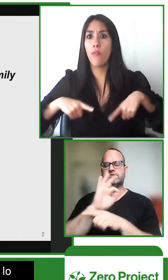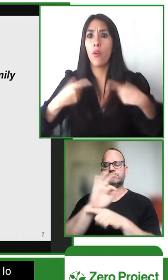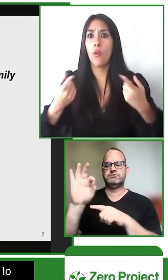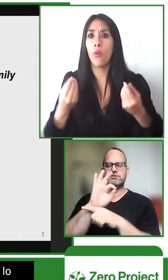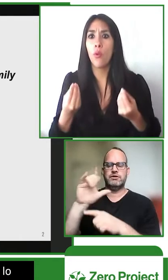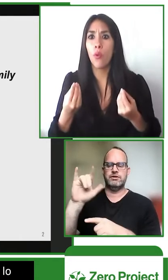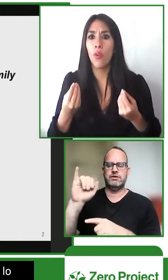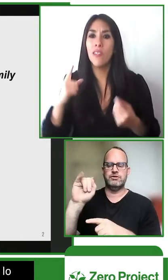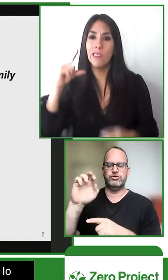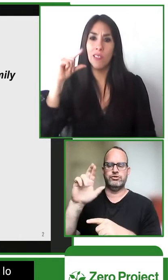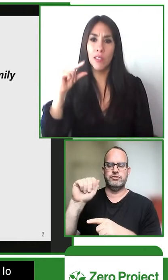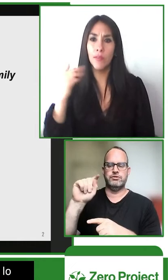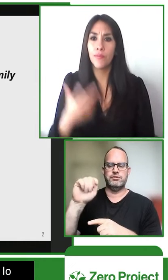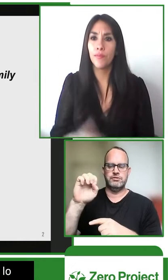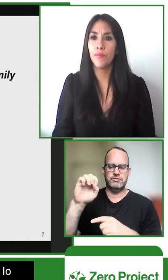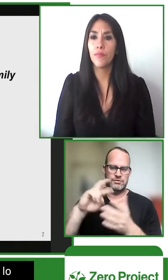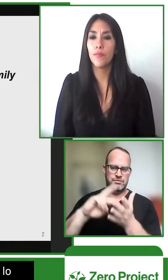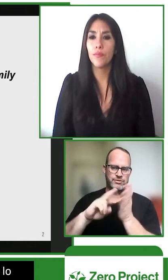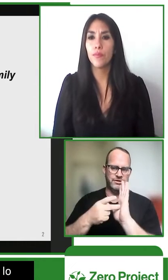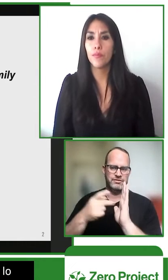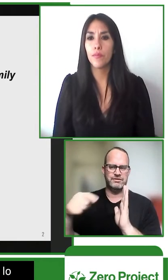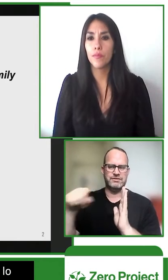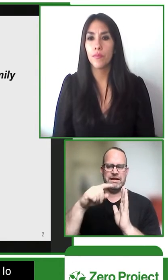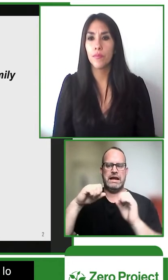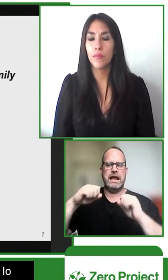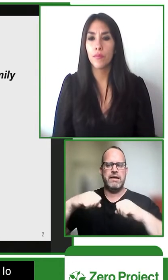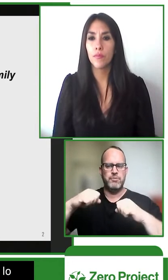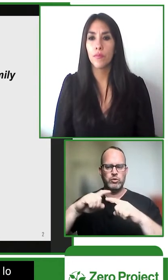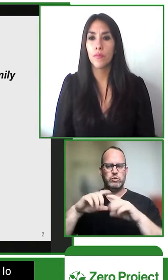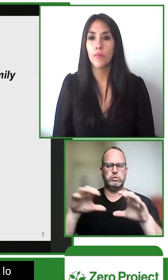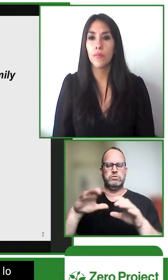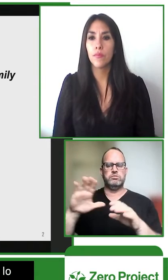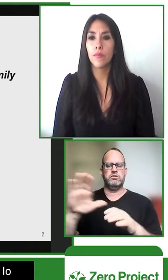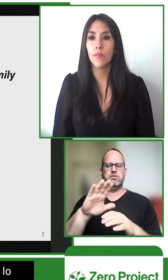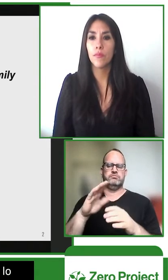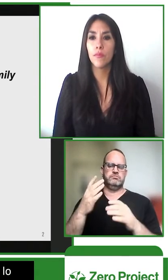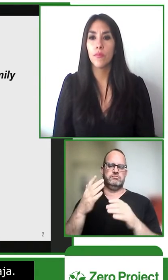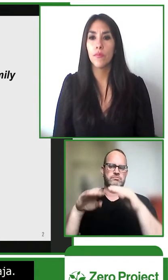and it means that these children could either be completely illiterate or have low